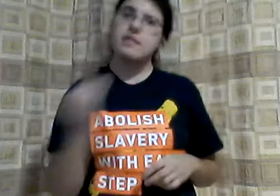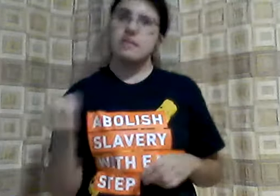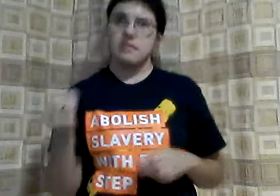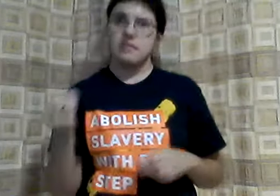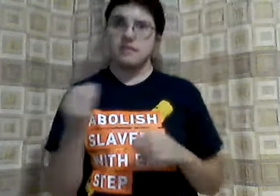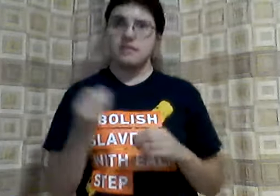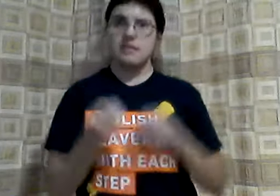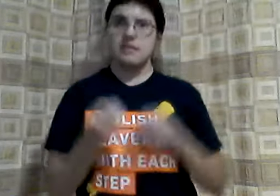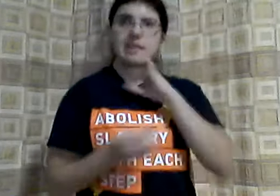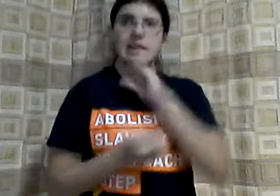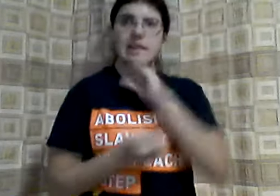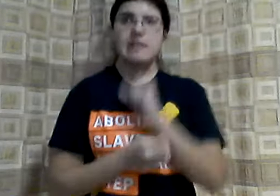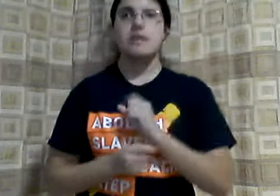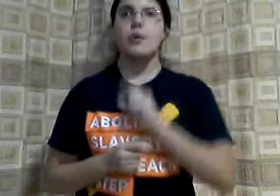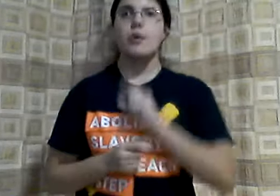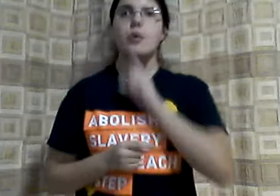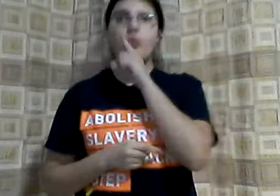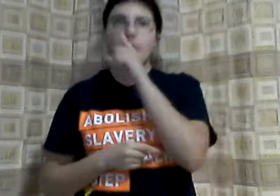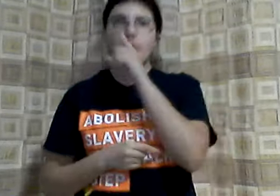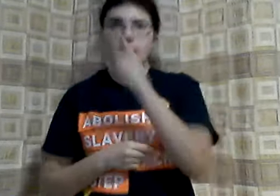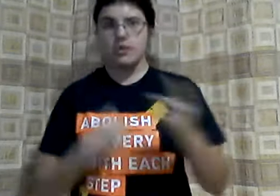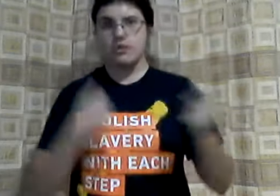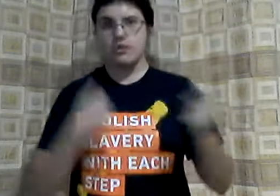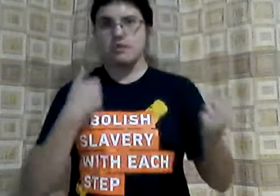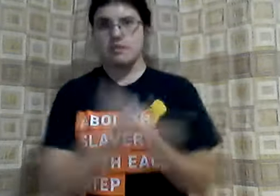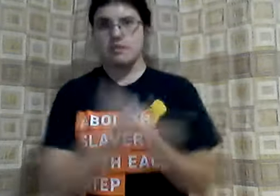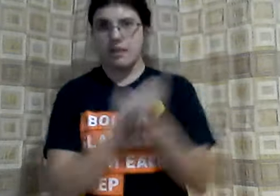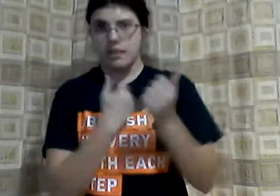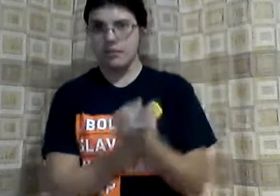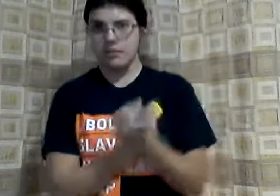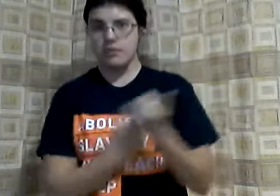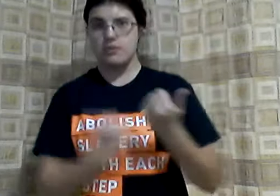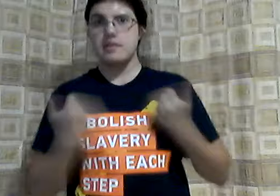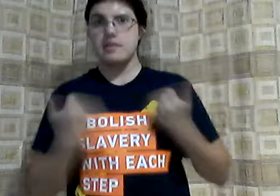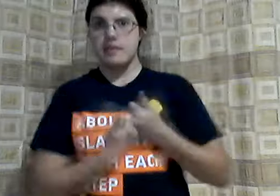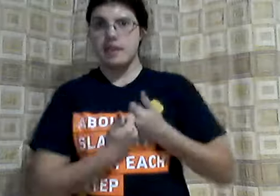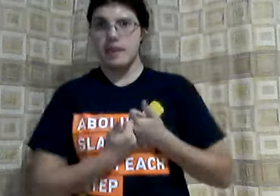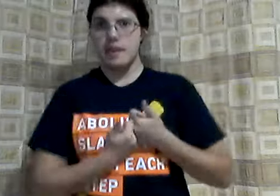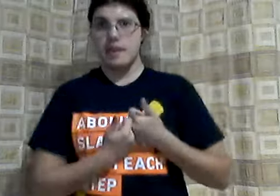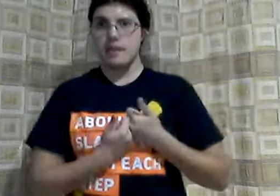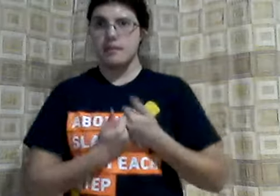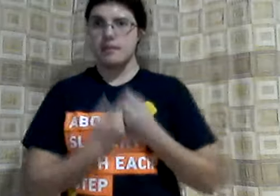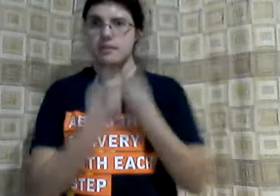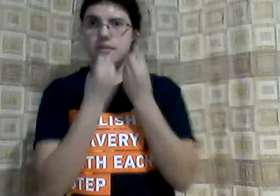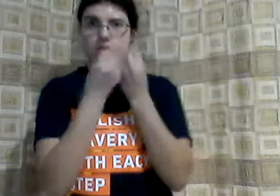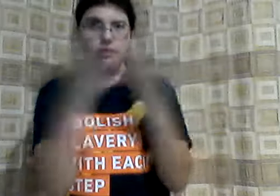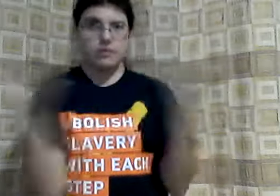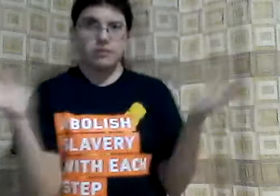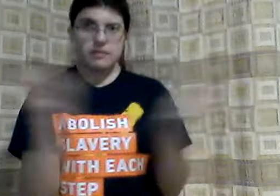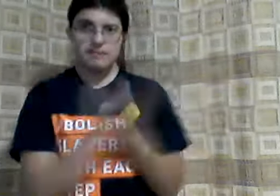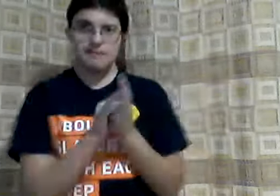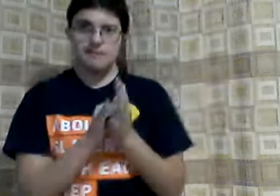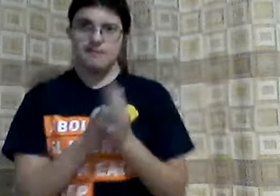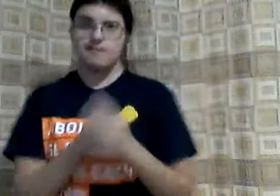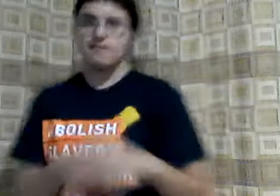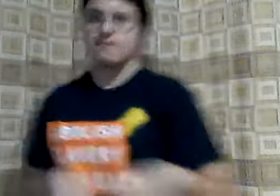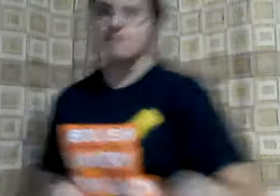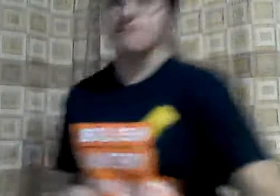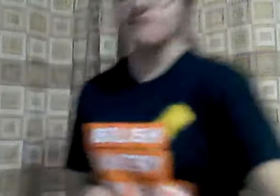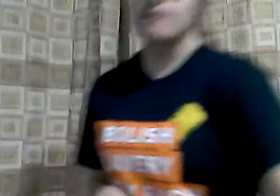is a real dangerous game! Just letting you know that